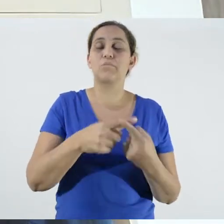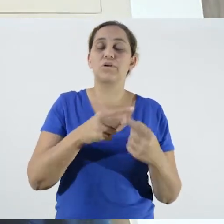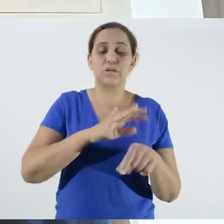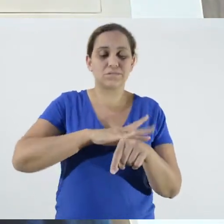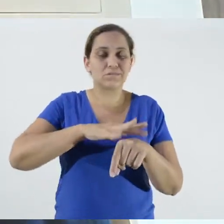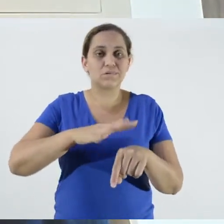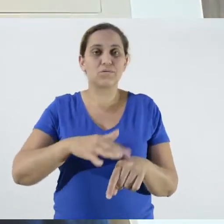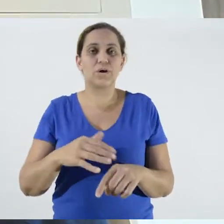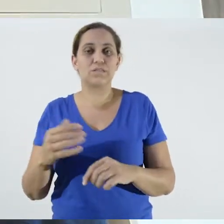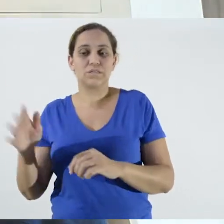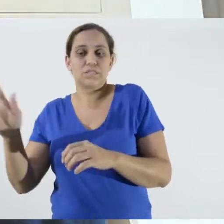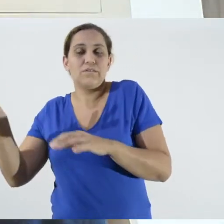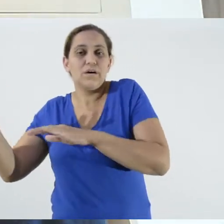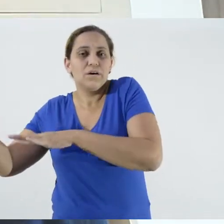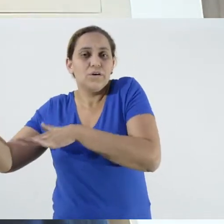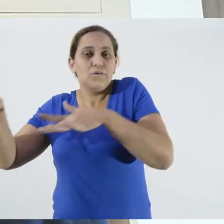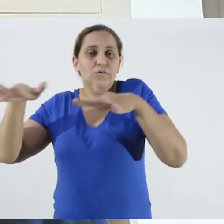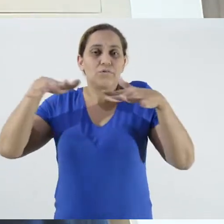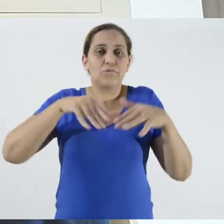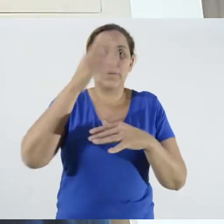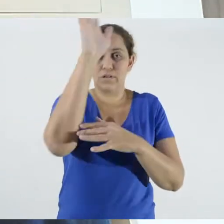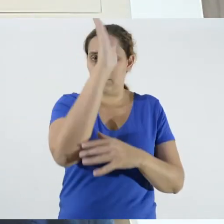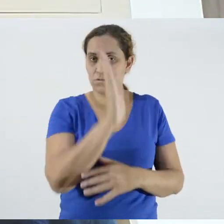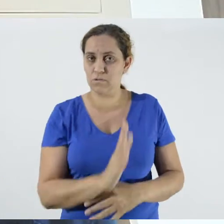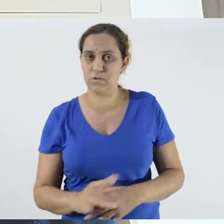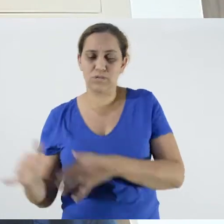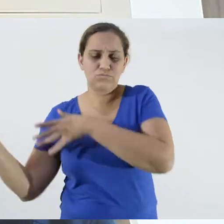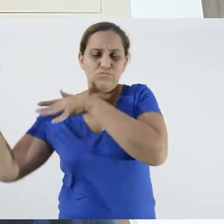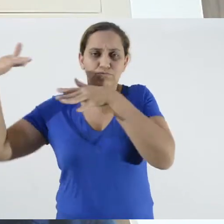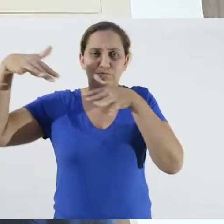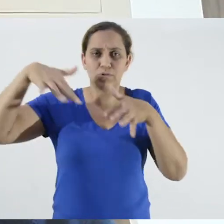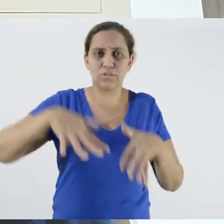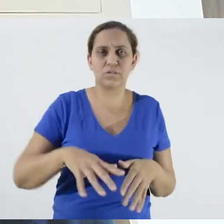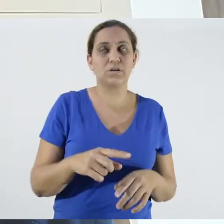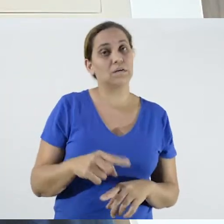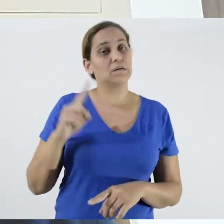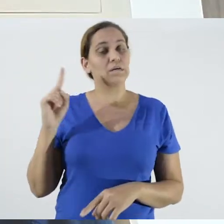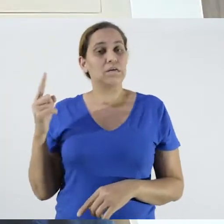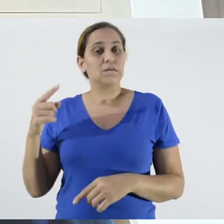disease that was arriving in Brazil. That was in mid-May.